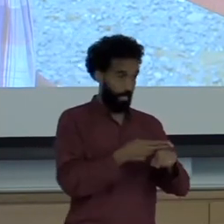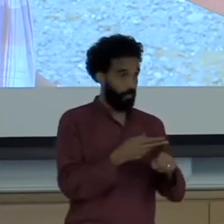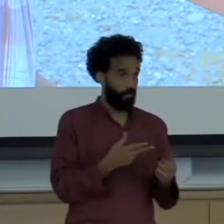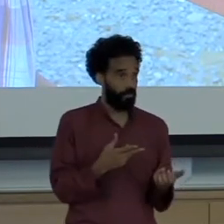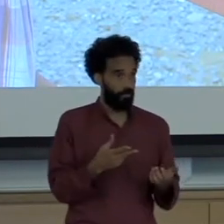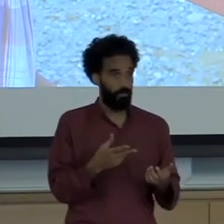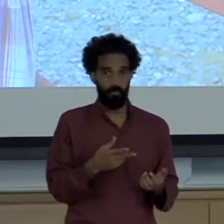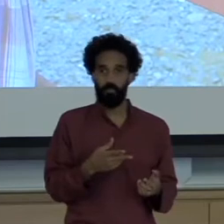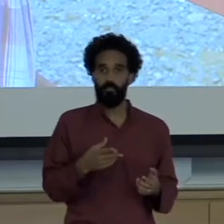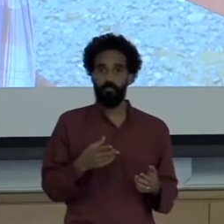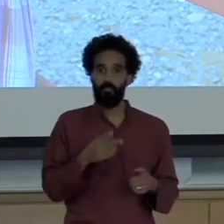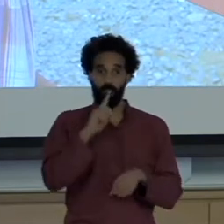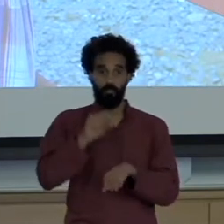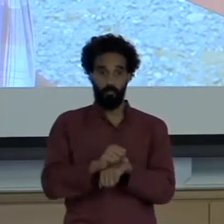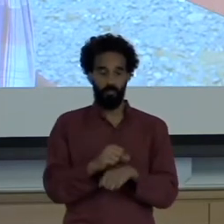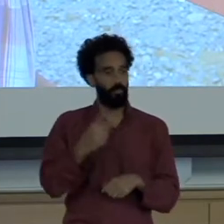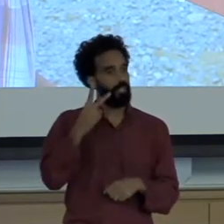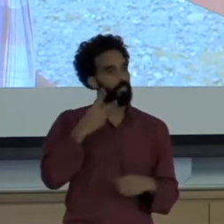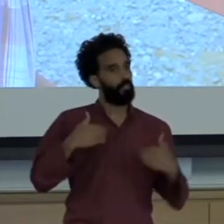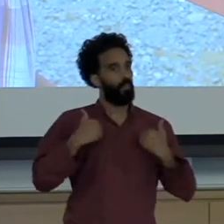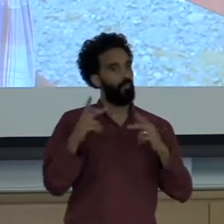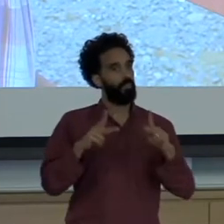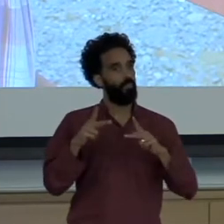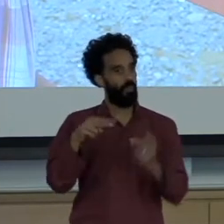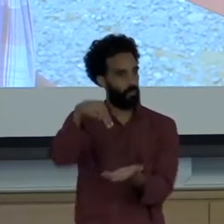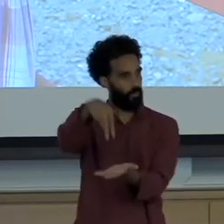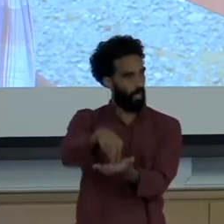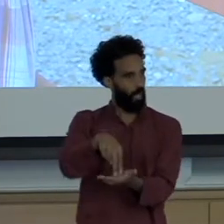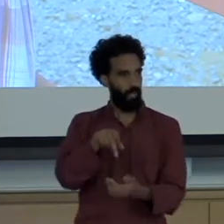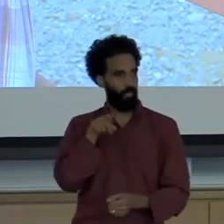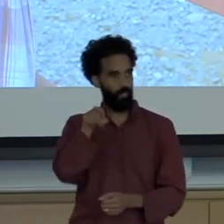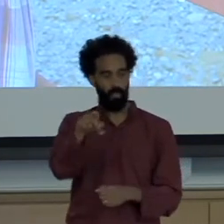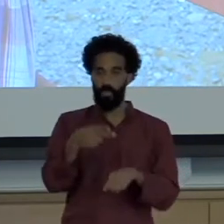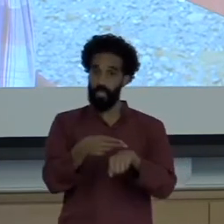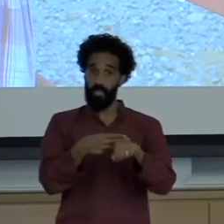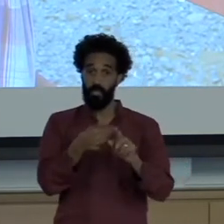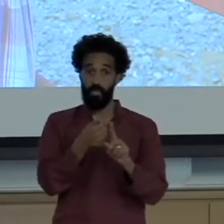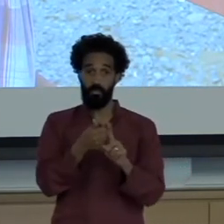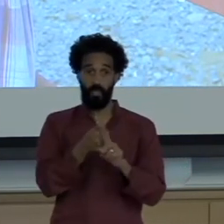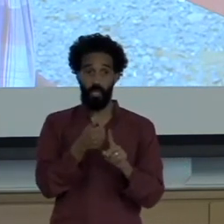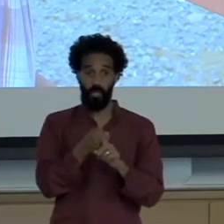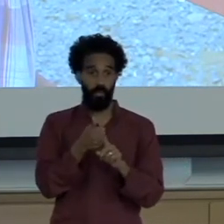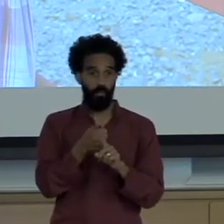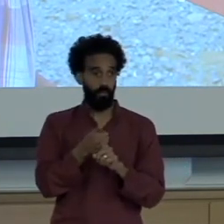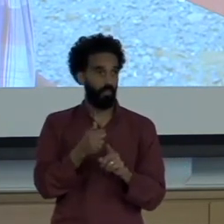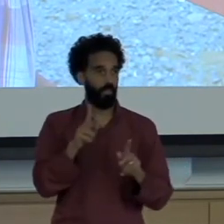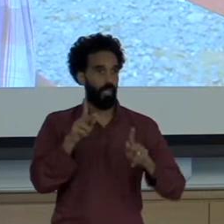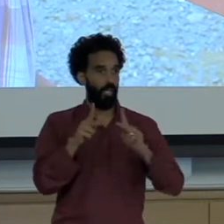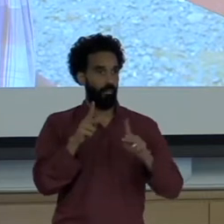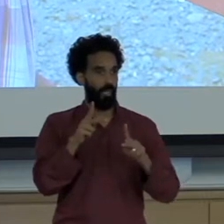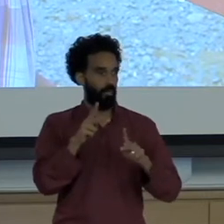Young people of Haitian descent, who are silenced in their stories